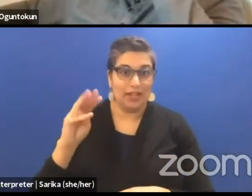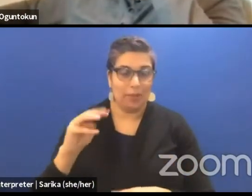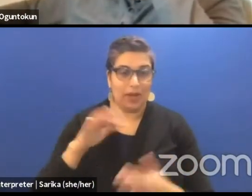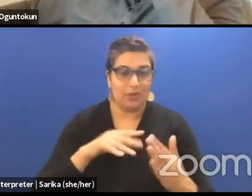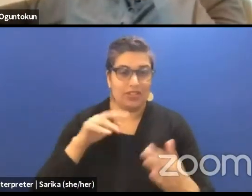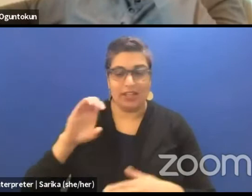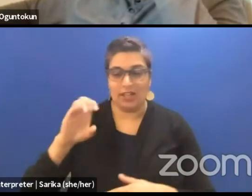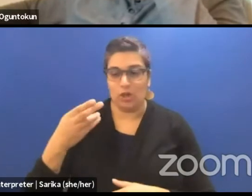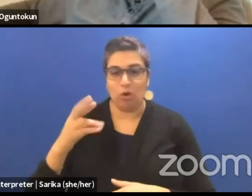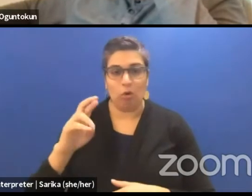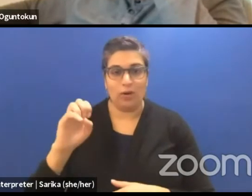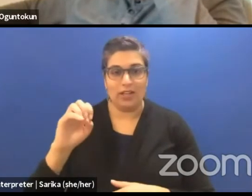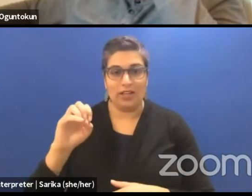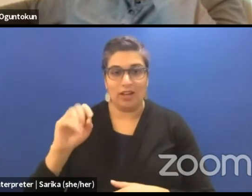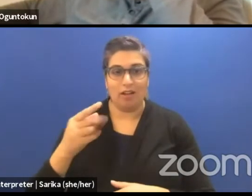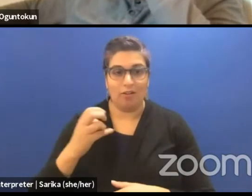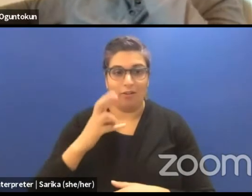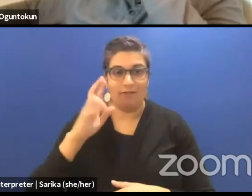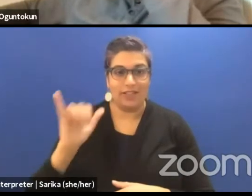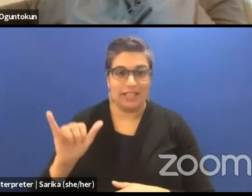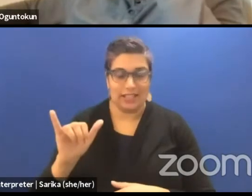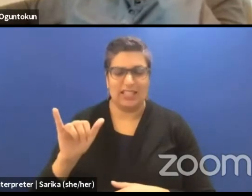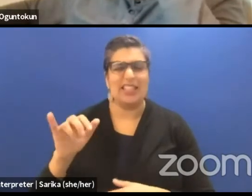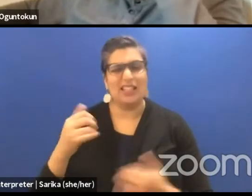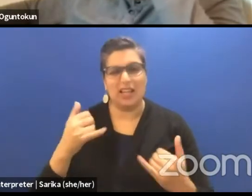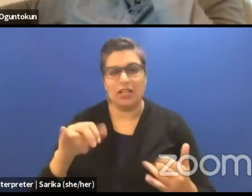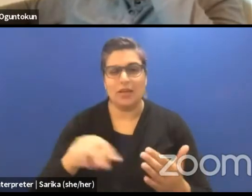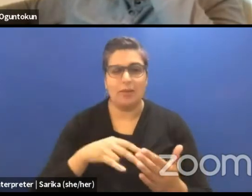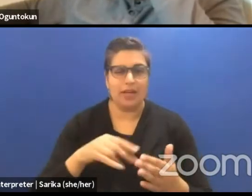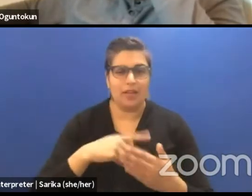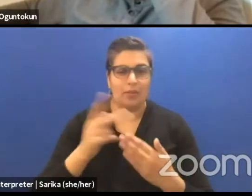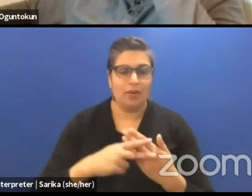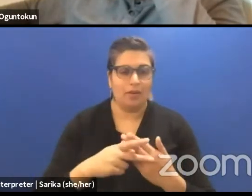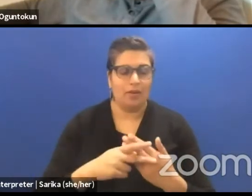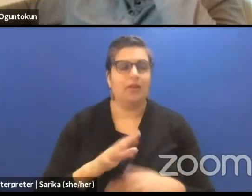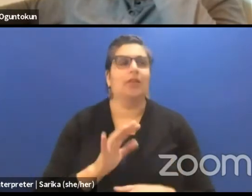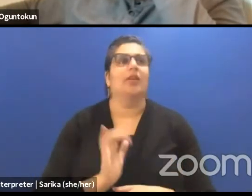And then I was surprised that as someone coming from Egypt,